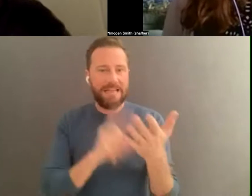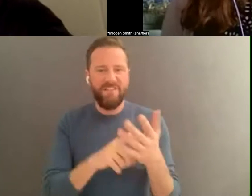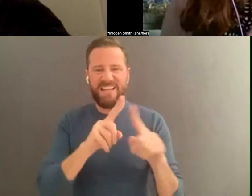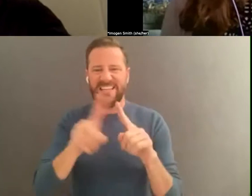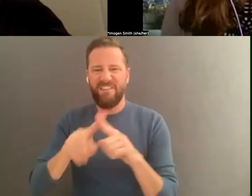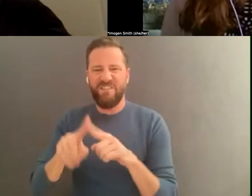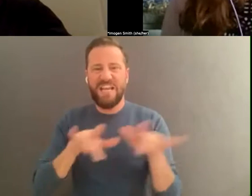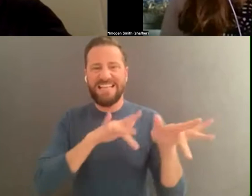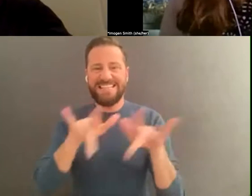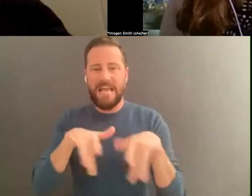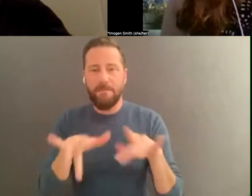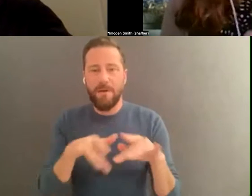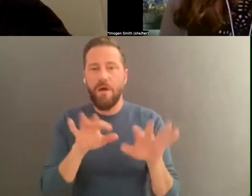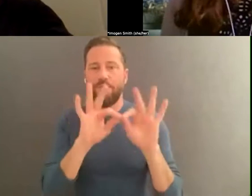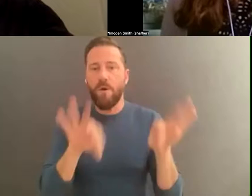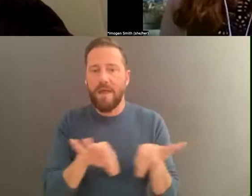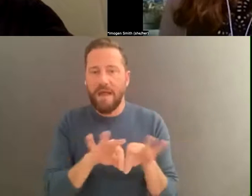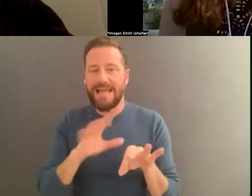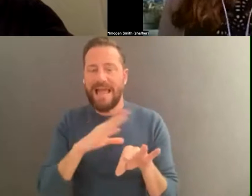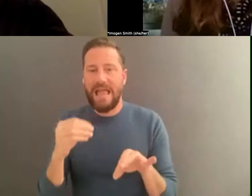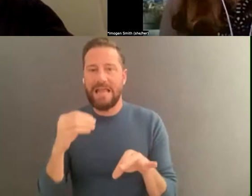has pictures to help you recognize when materials might be starting to